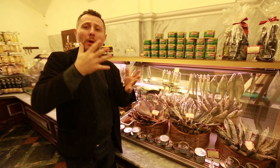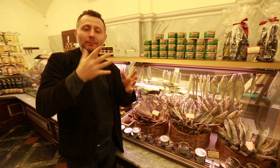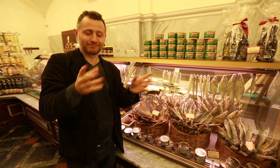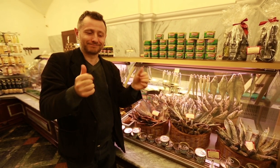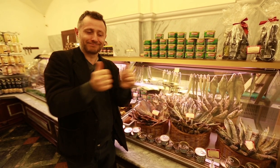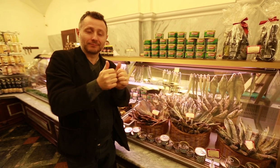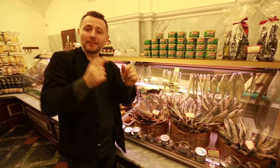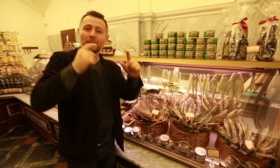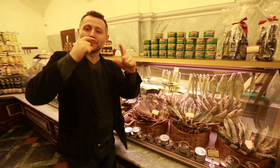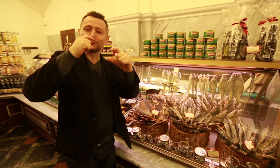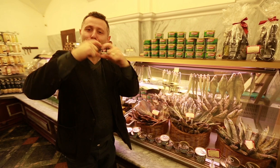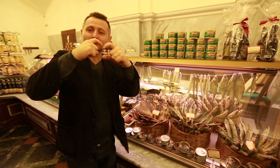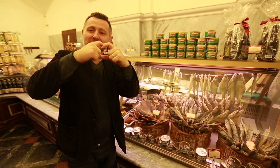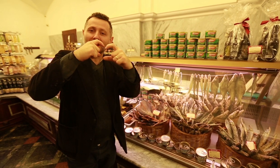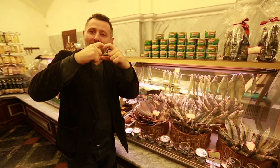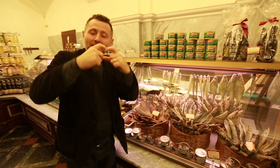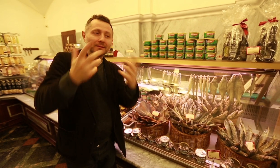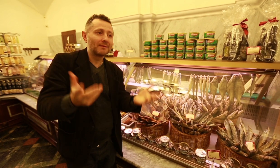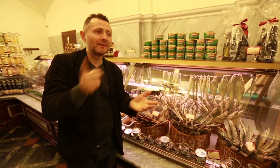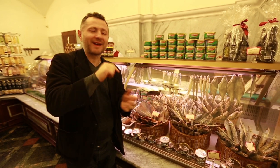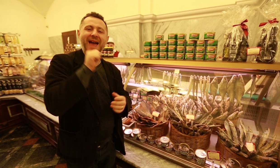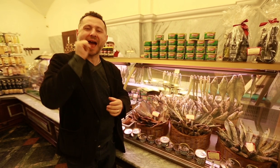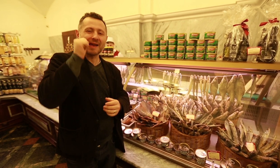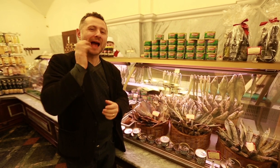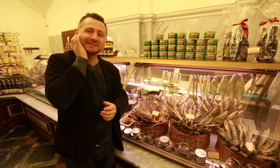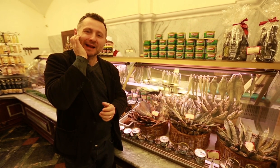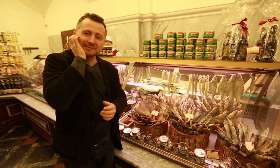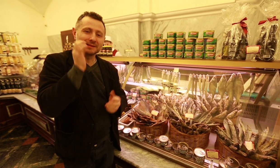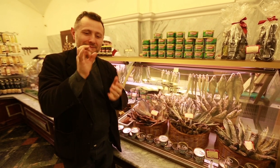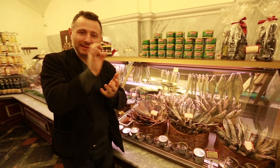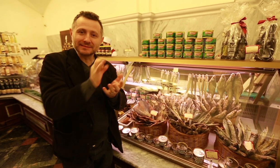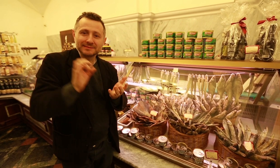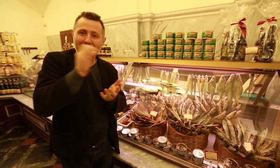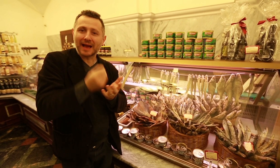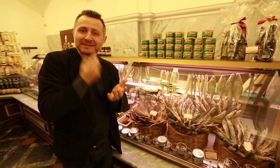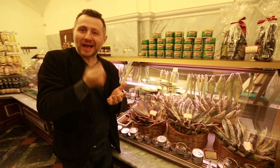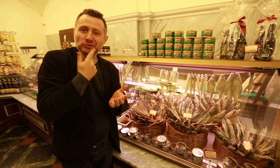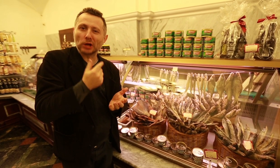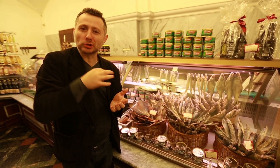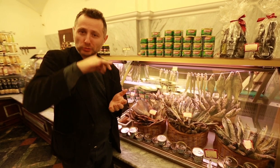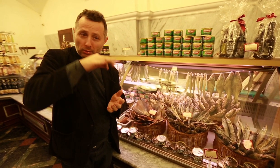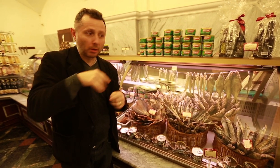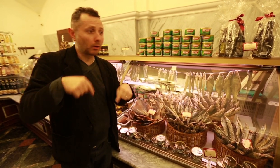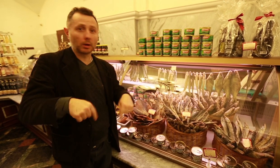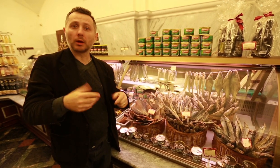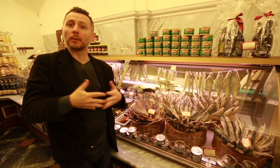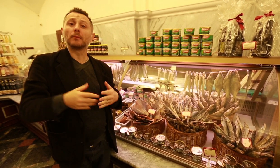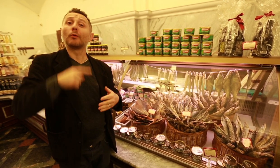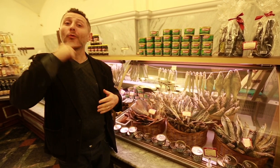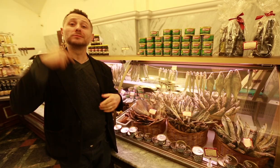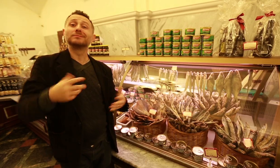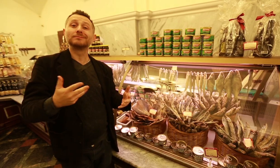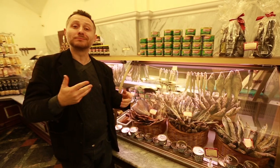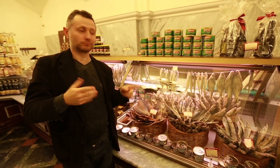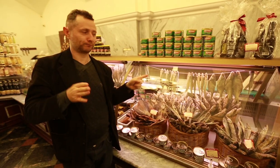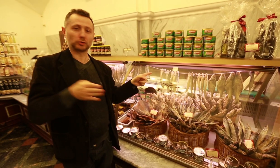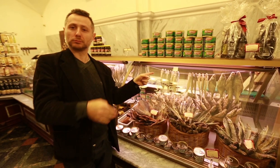the West—Ireland, England, America or Germany—enjoy salty pretzels or bar nuts. Russians traditionally have sun-dried fish with a beer.